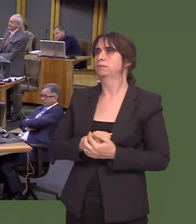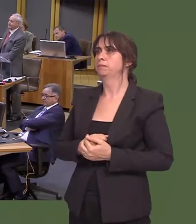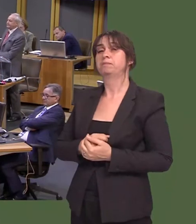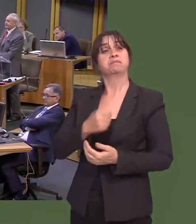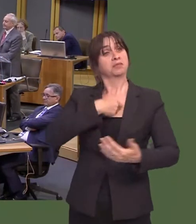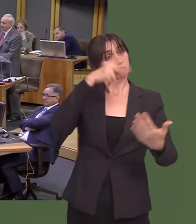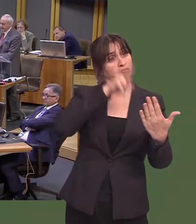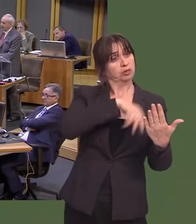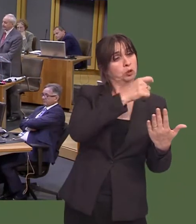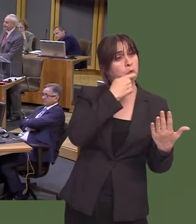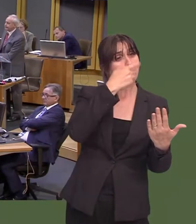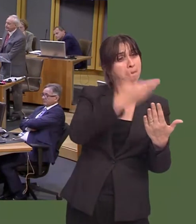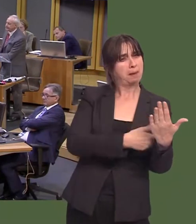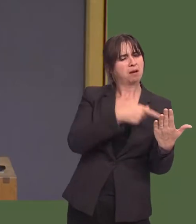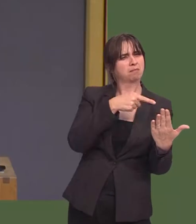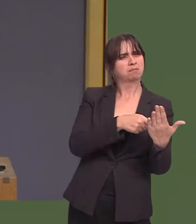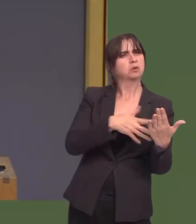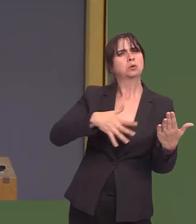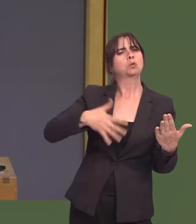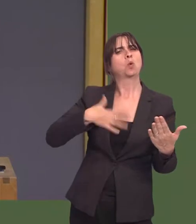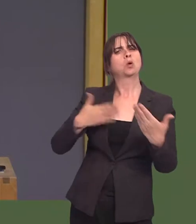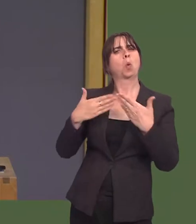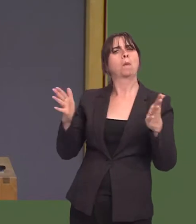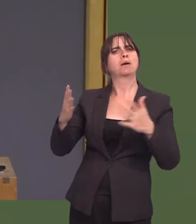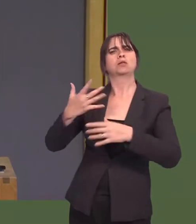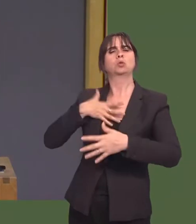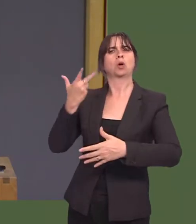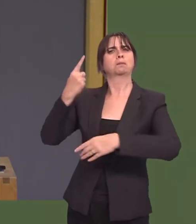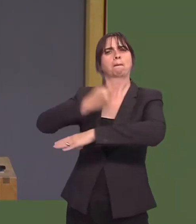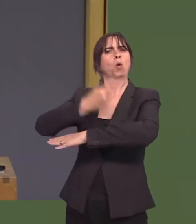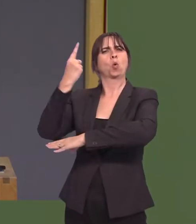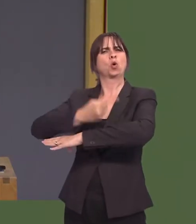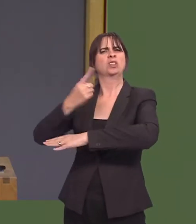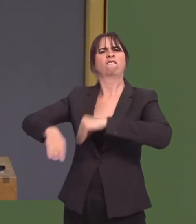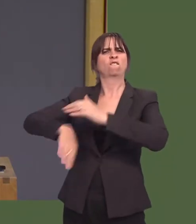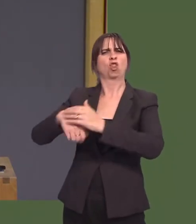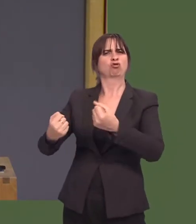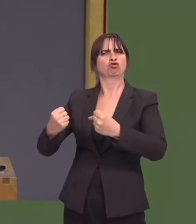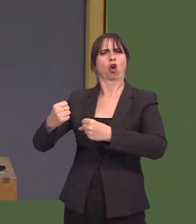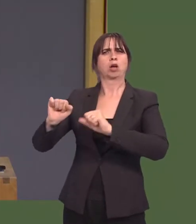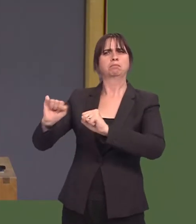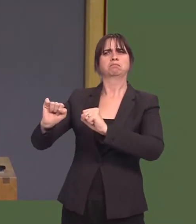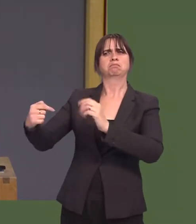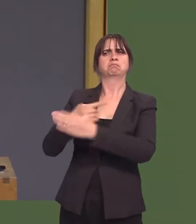isnít in favour of border controls at all in any meaningful sense.